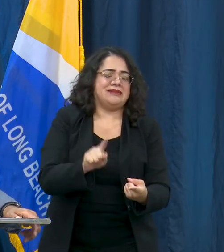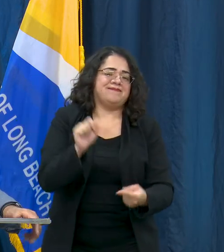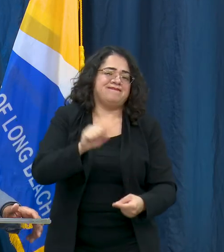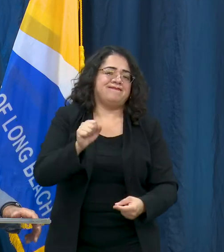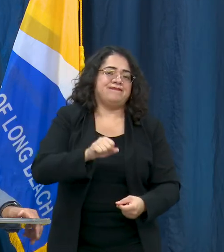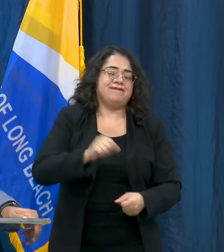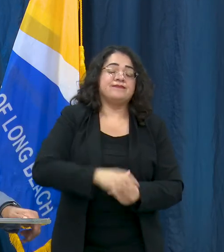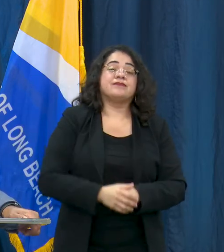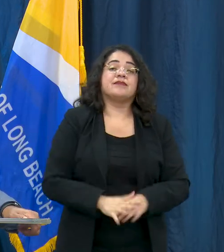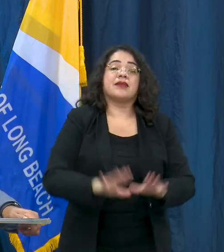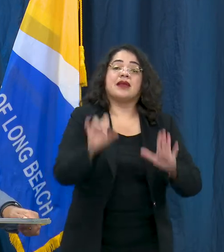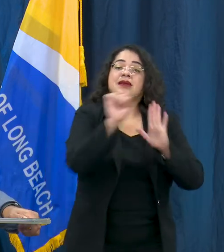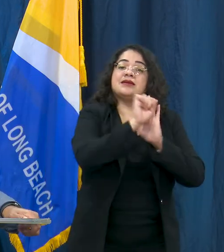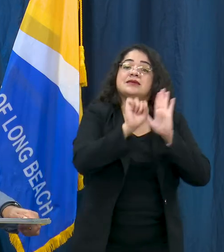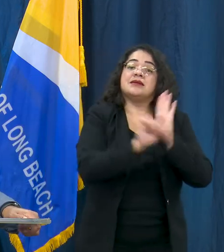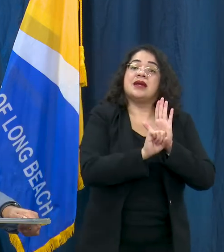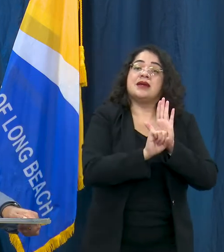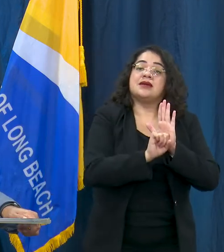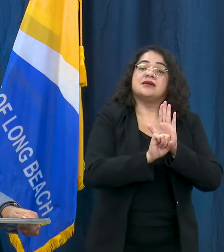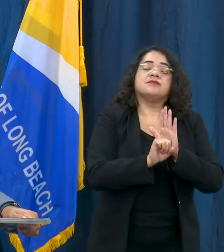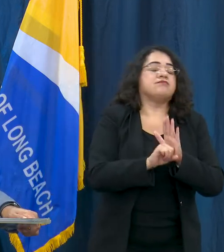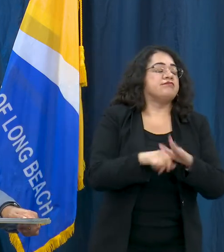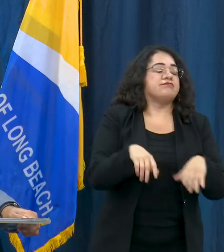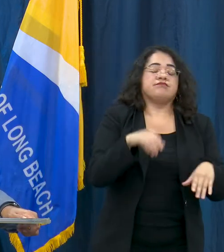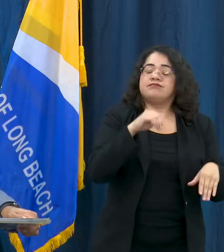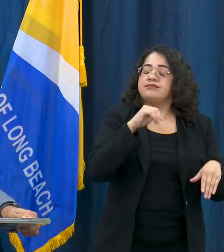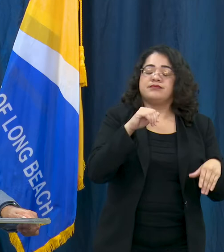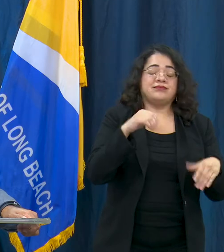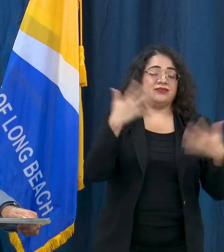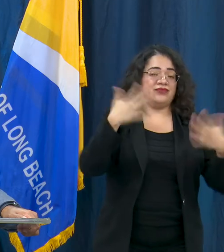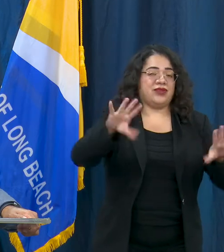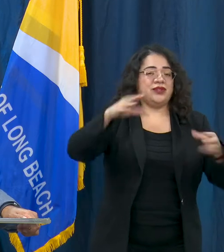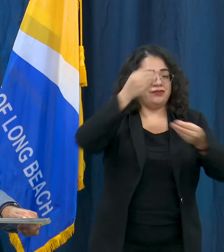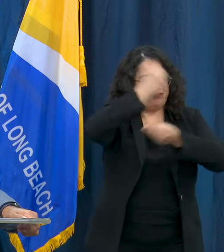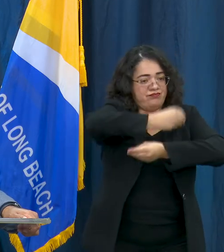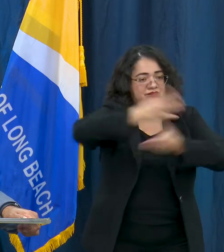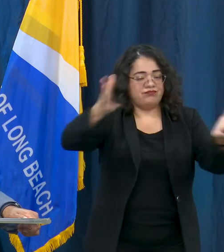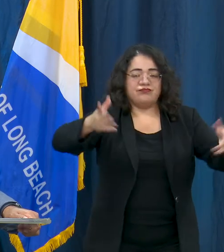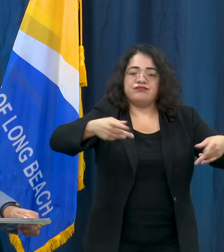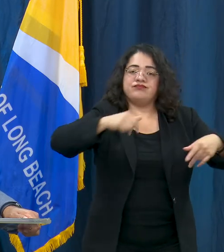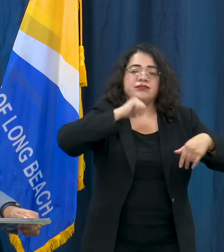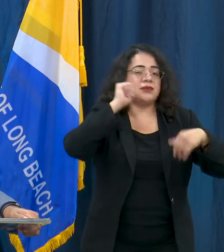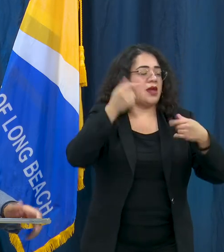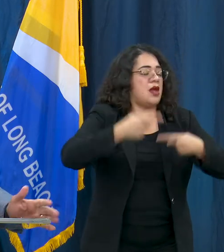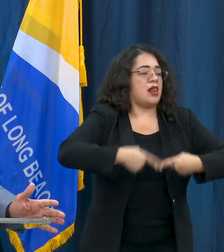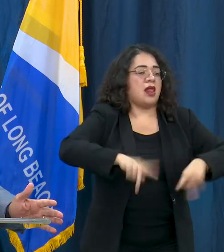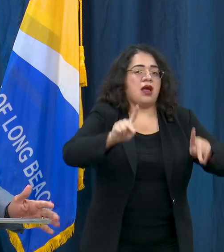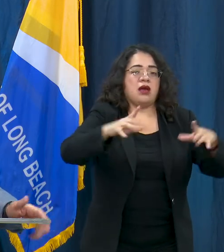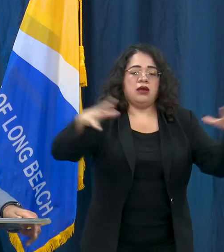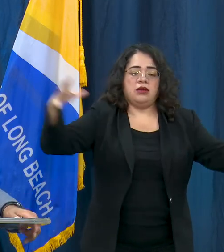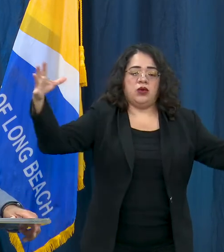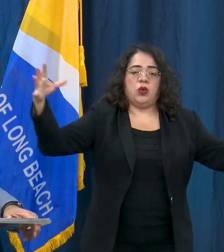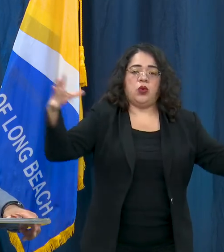the state will not and does not allow gatherings of individuals